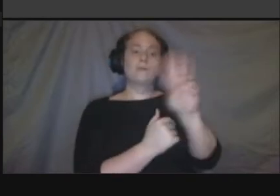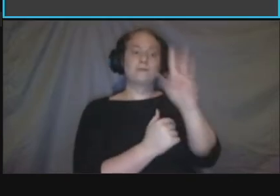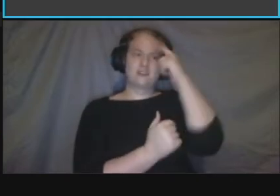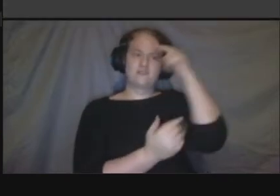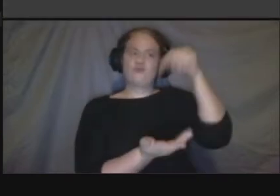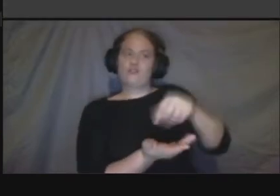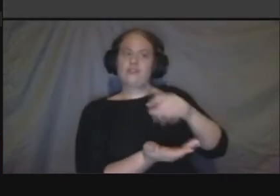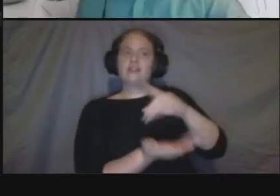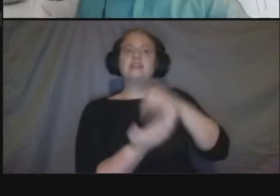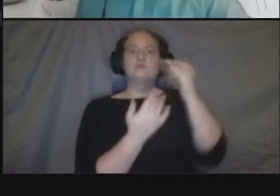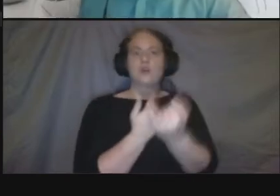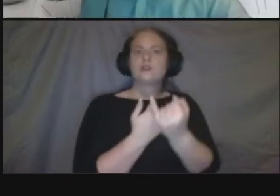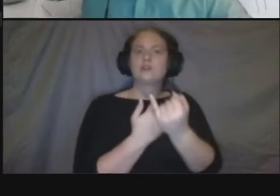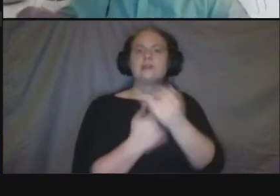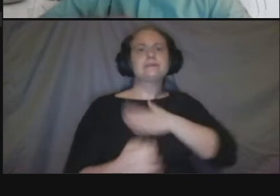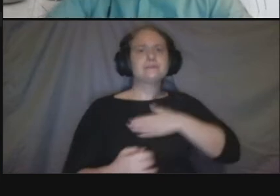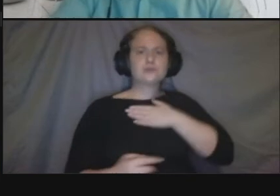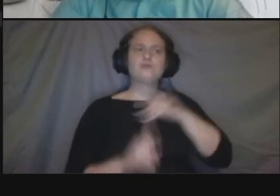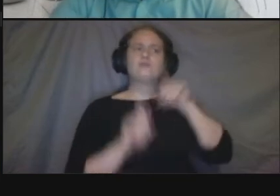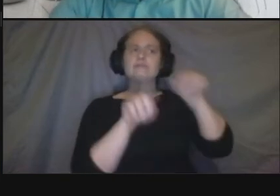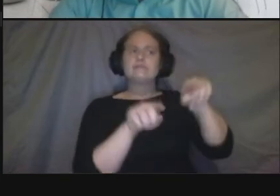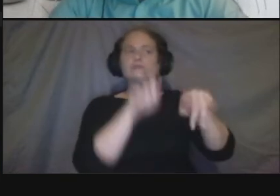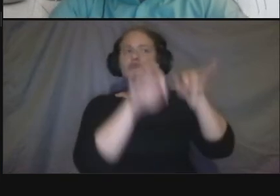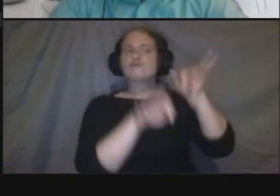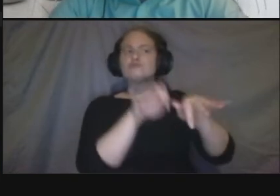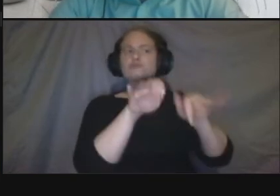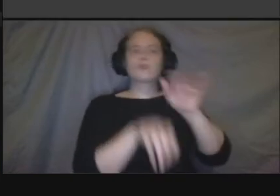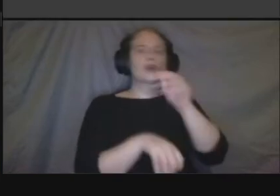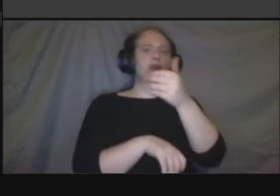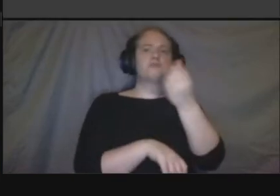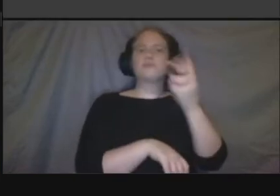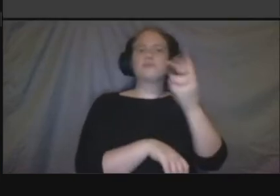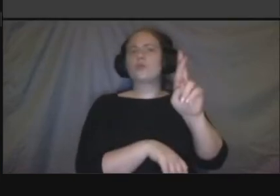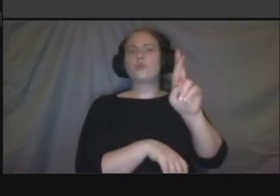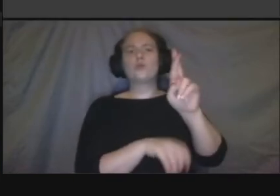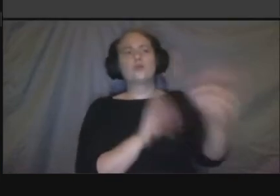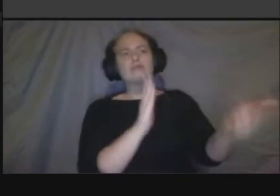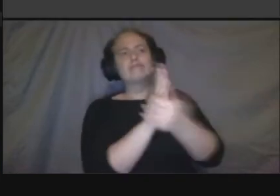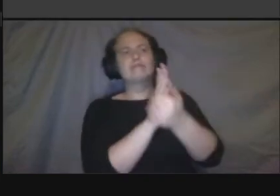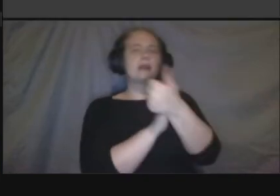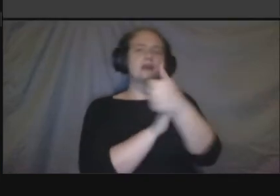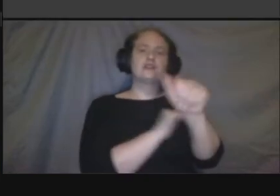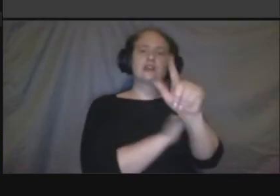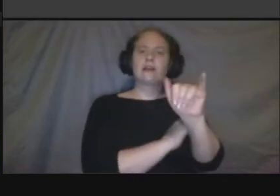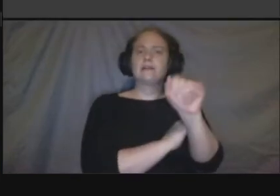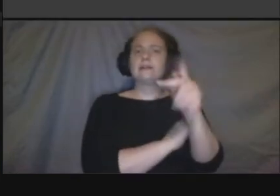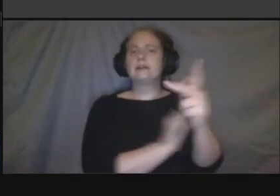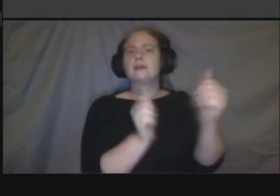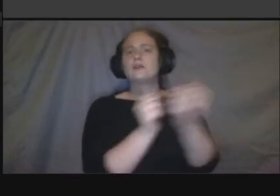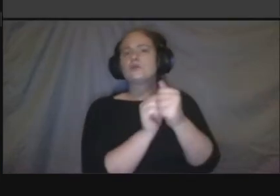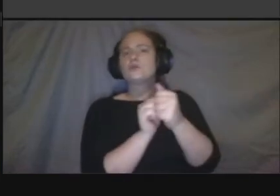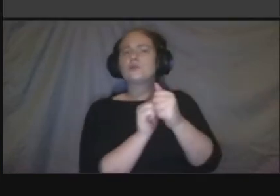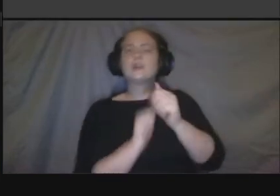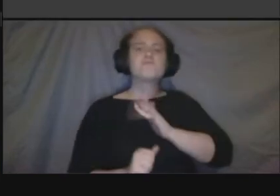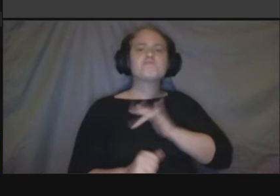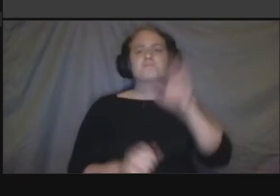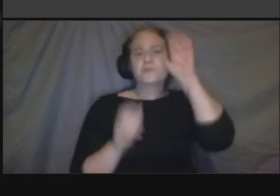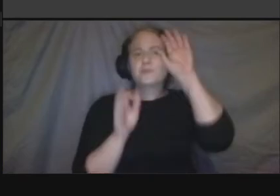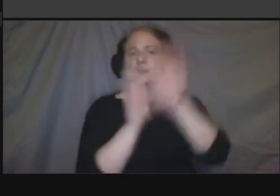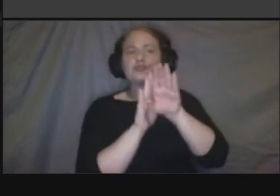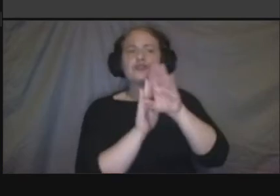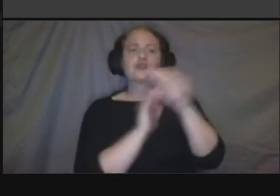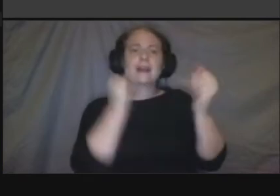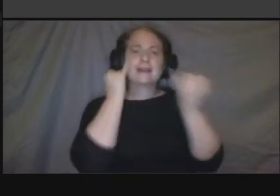let's see what we have what are the time frames i think i've seen this come up twice sure so i um